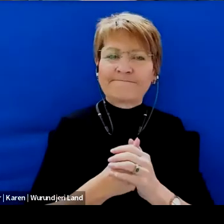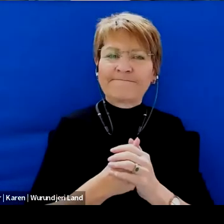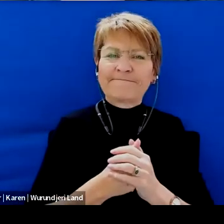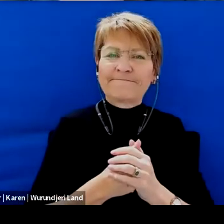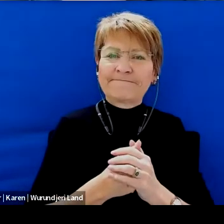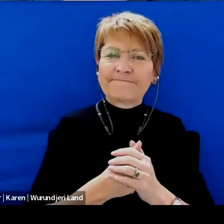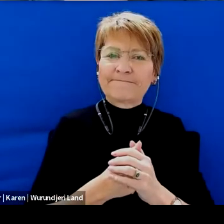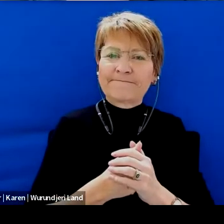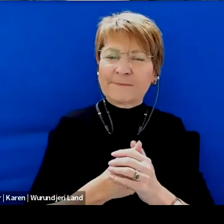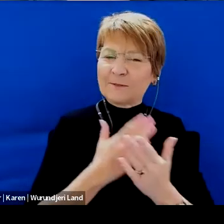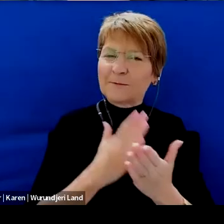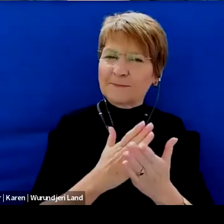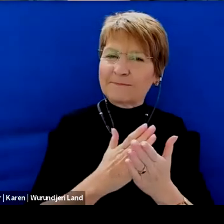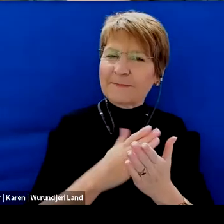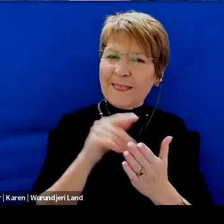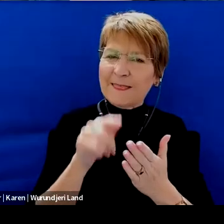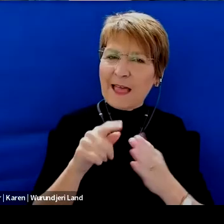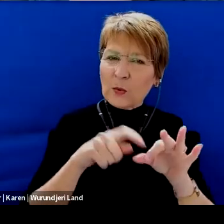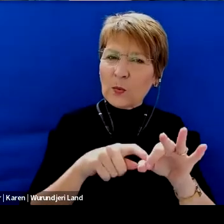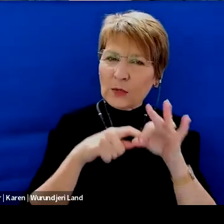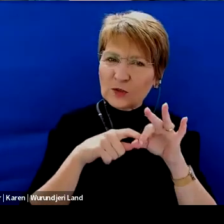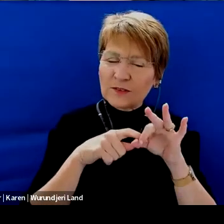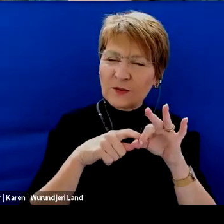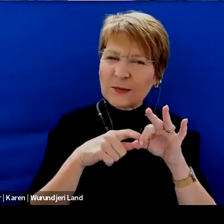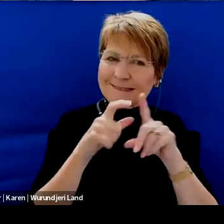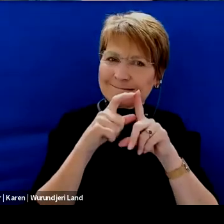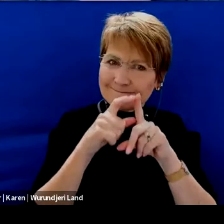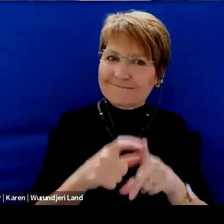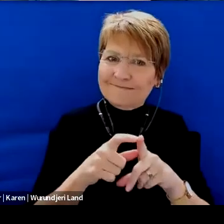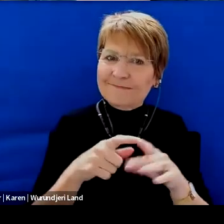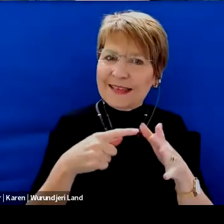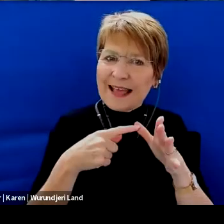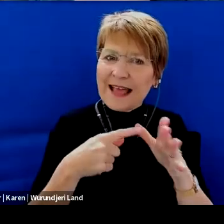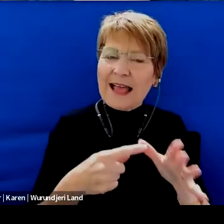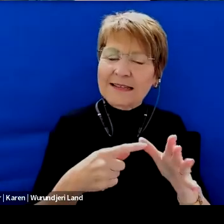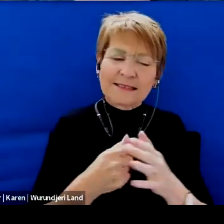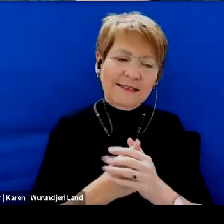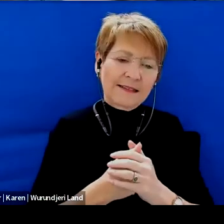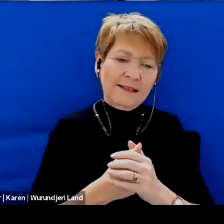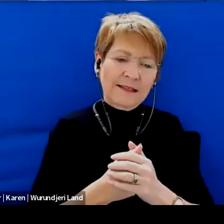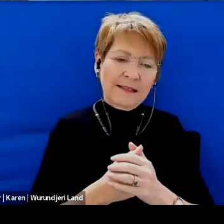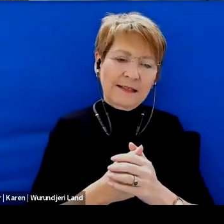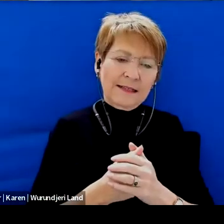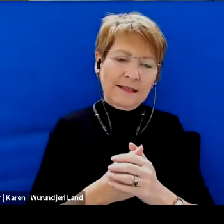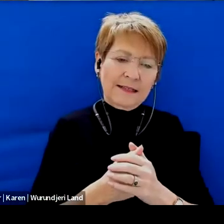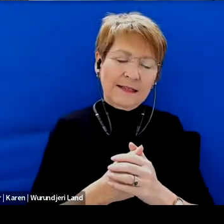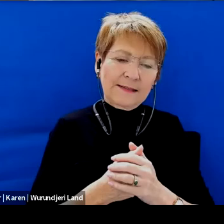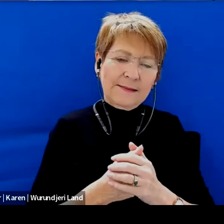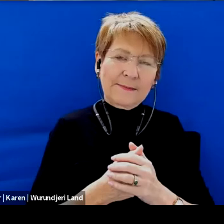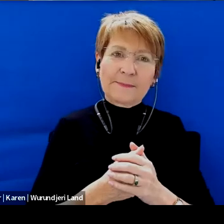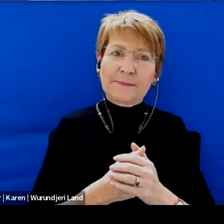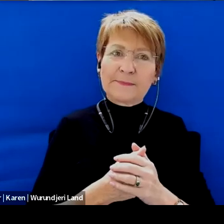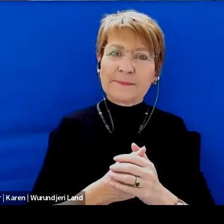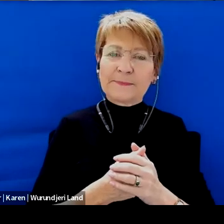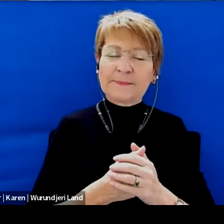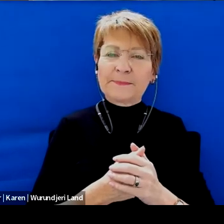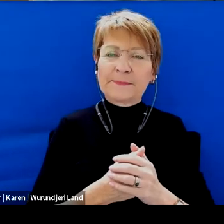Really, a hard question to answer. Actually, I'm so school ready means